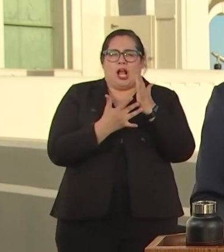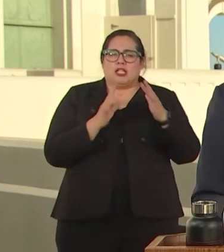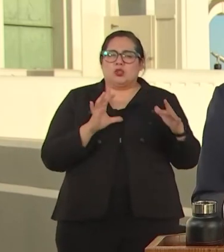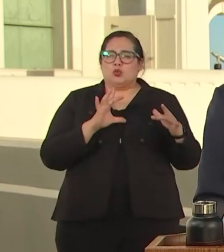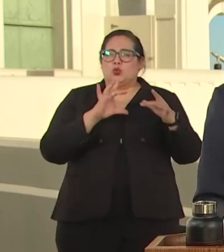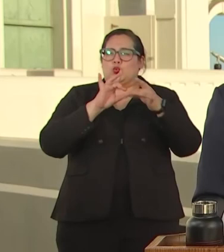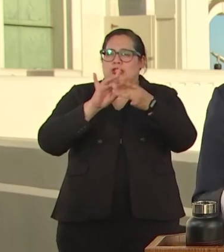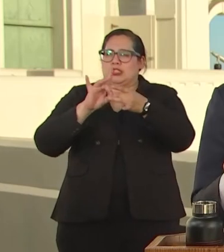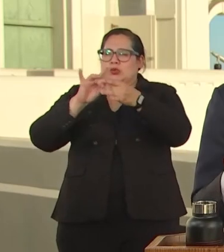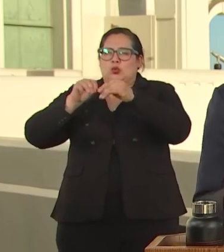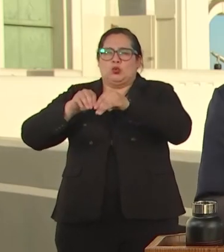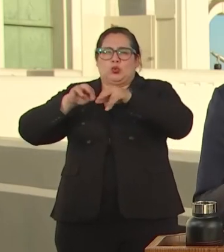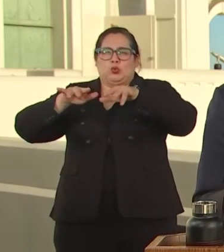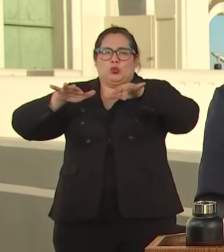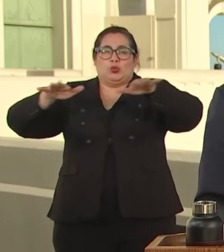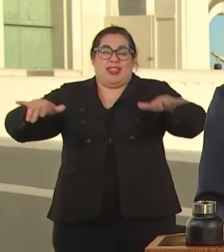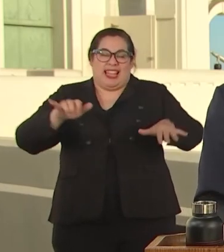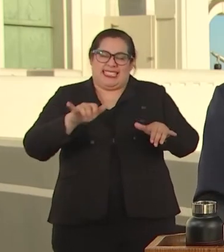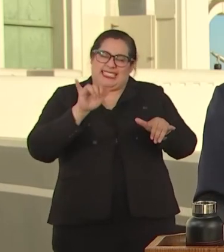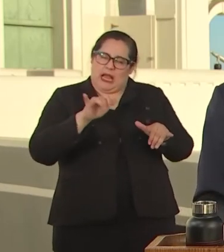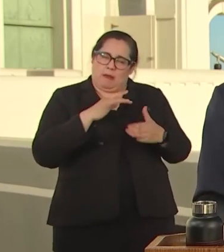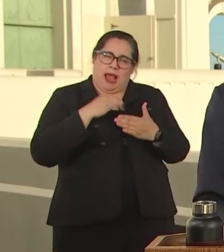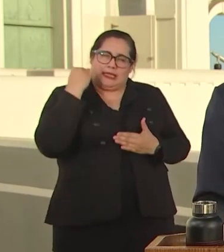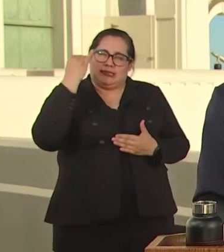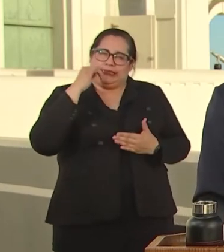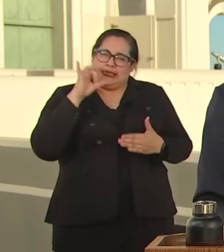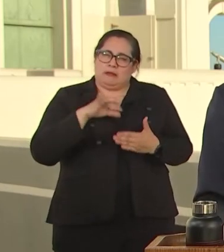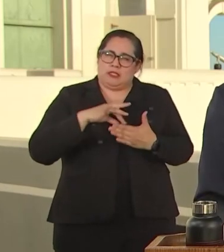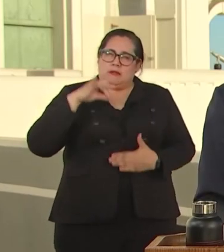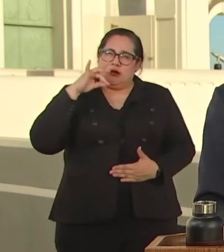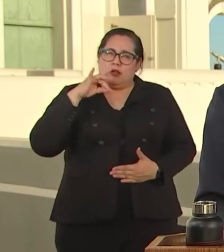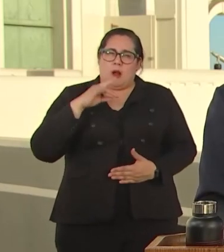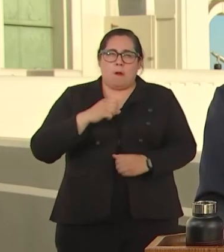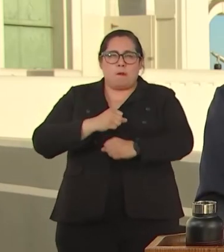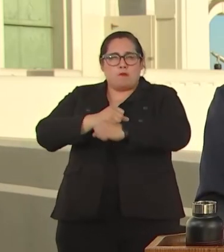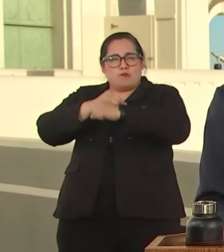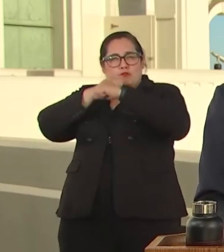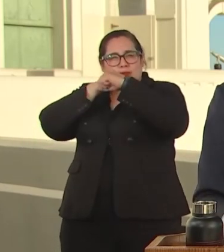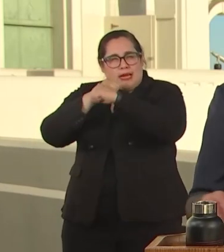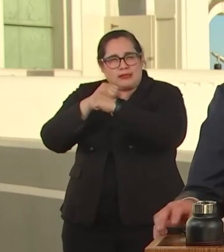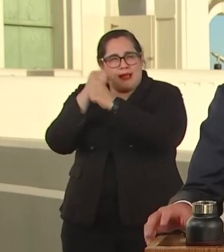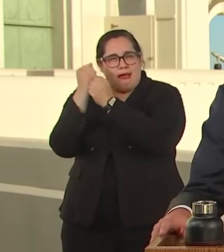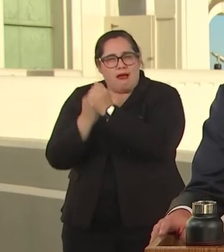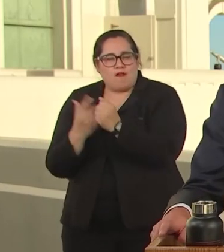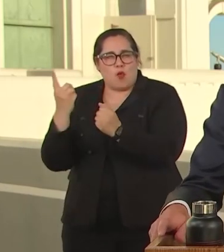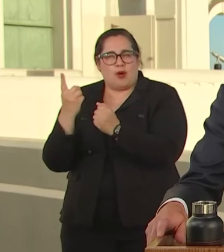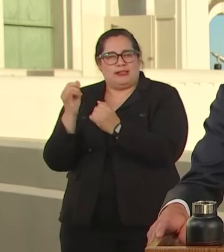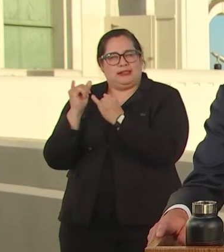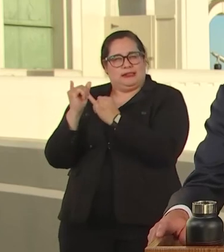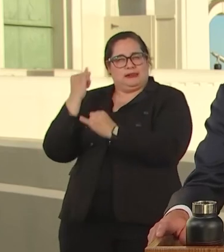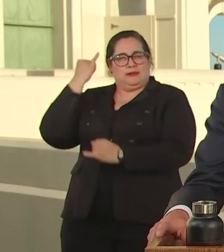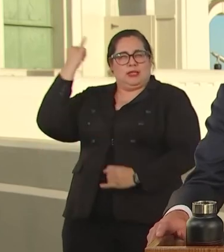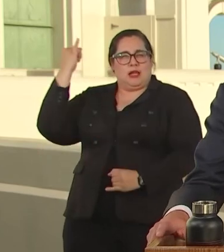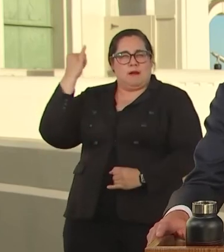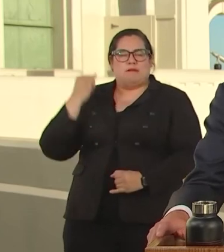SPIRIT TO PROTECT EVERYONE. A LITTLE MORE THAN A YEAR AGO TOGETHER WITH COUNCILMEMBER